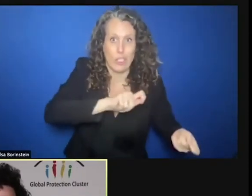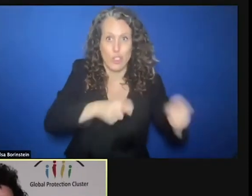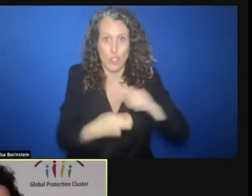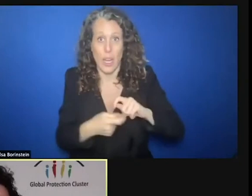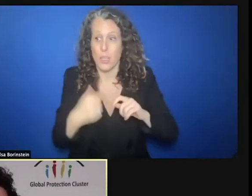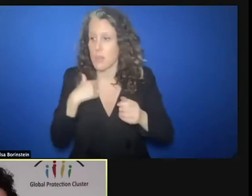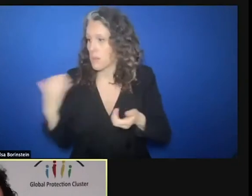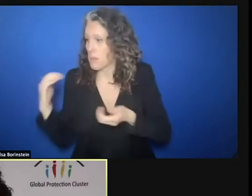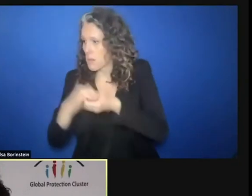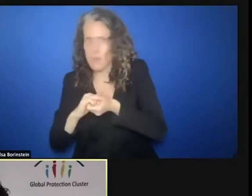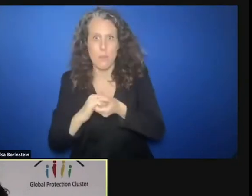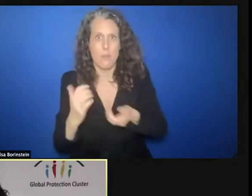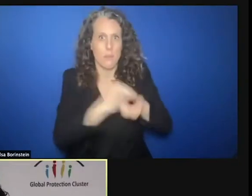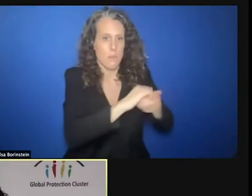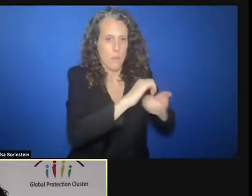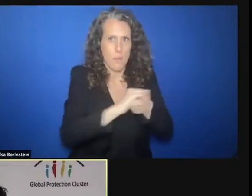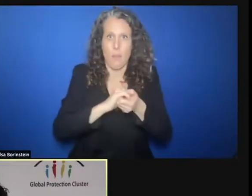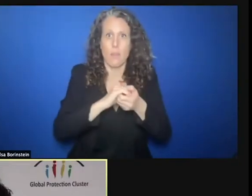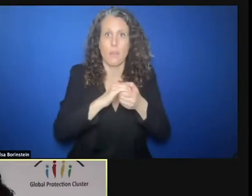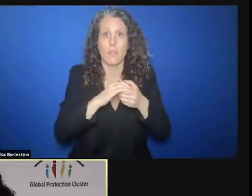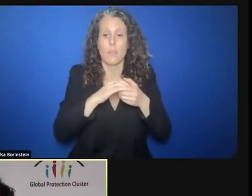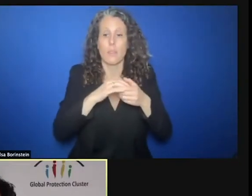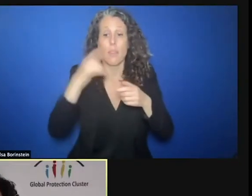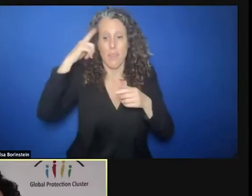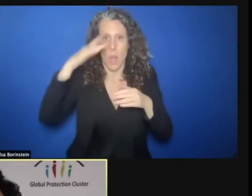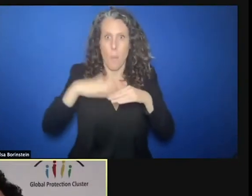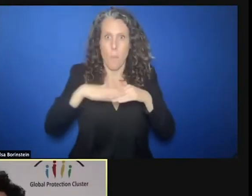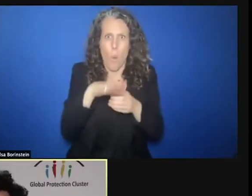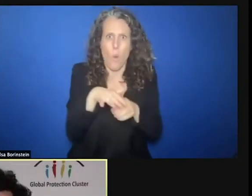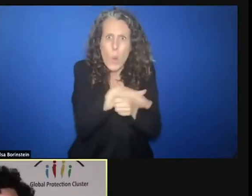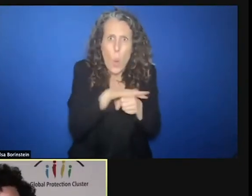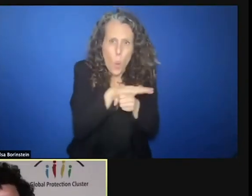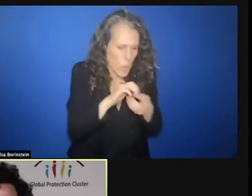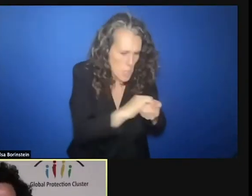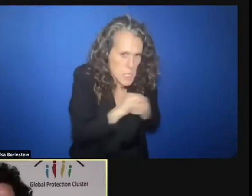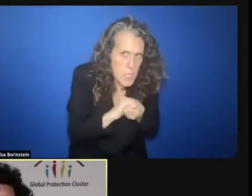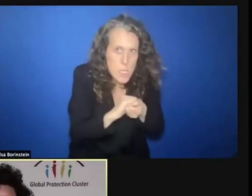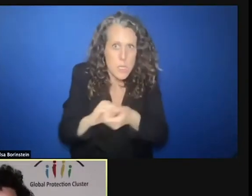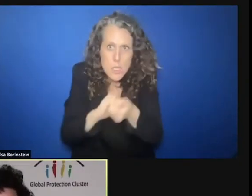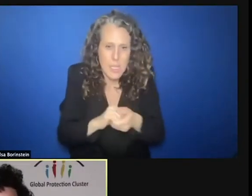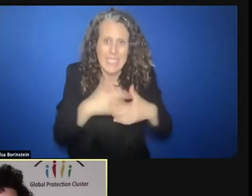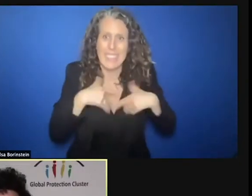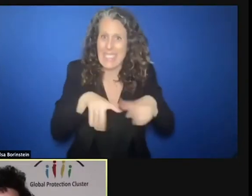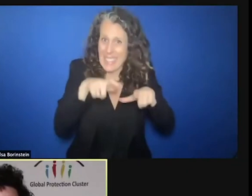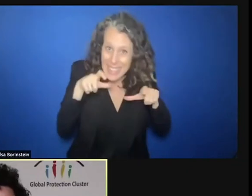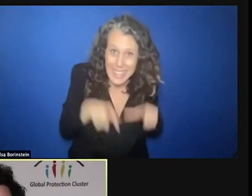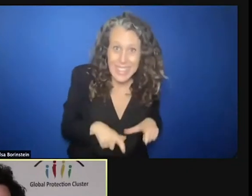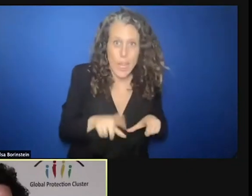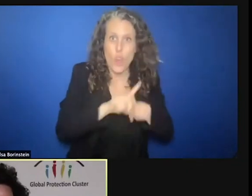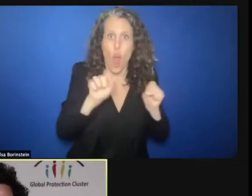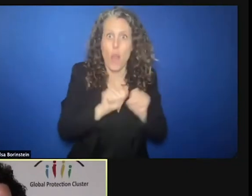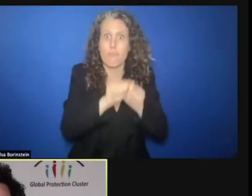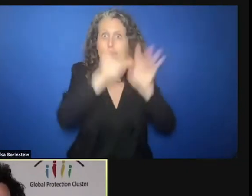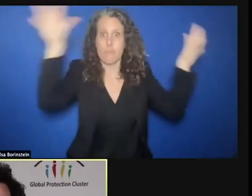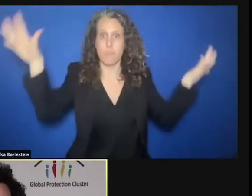go more local with the partners to stay and deliver. So this imagination and adaptation is